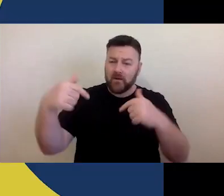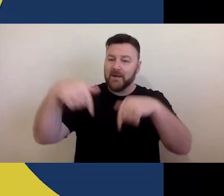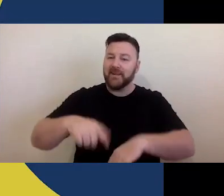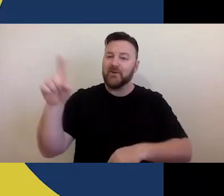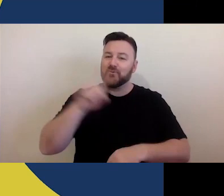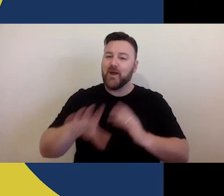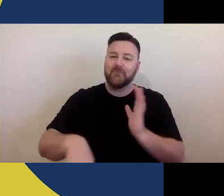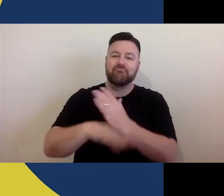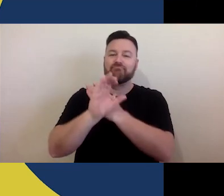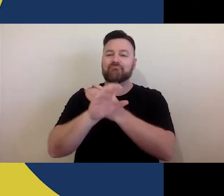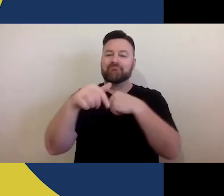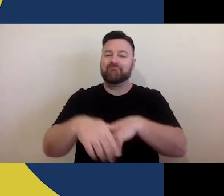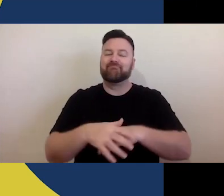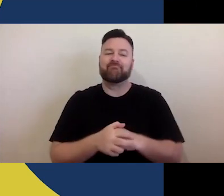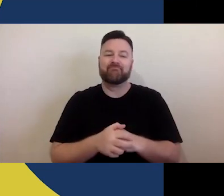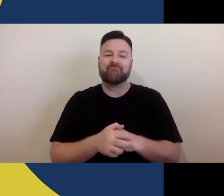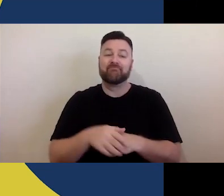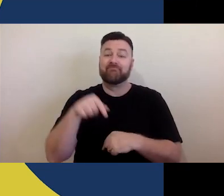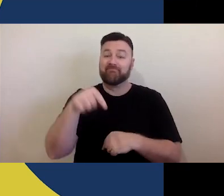The sessions have been designed and produced for you